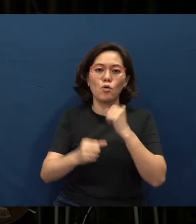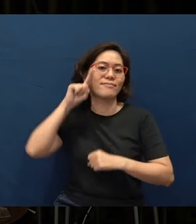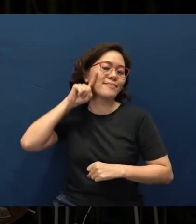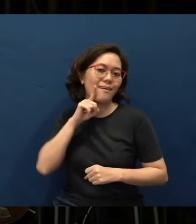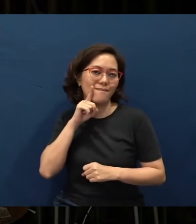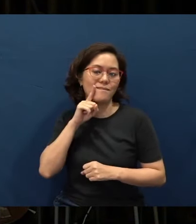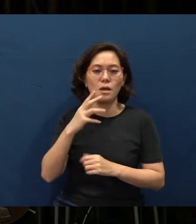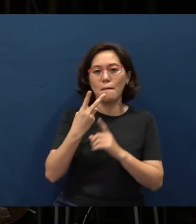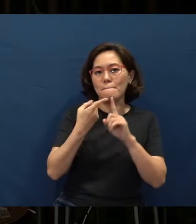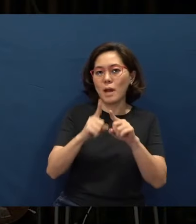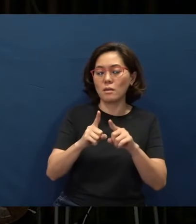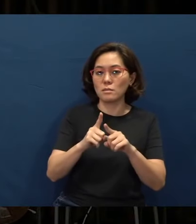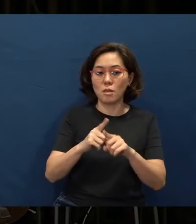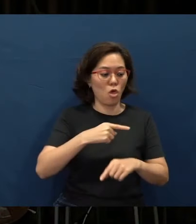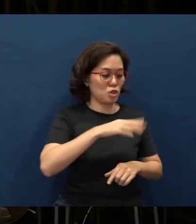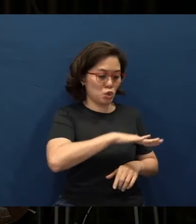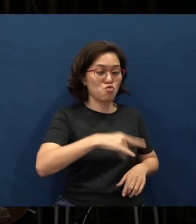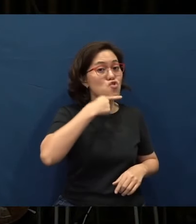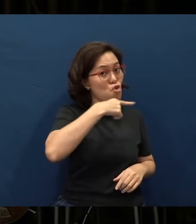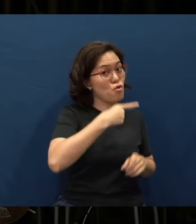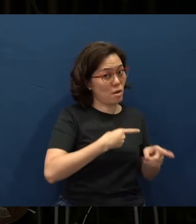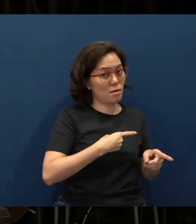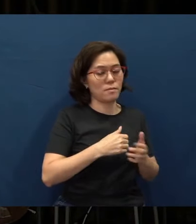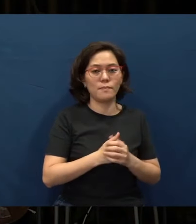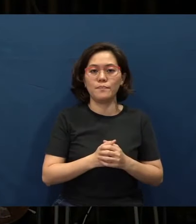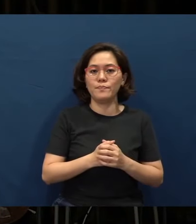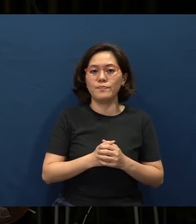but they have speaking children, children who can speak.